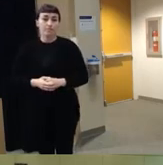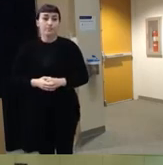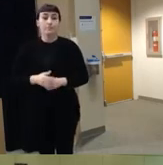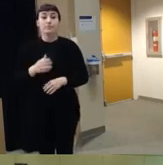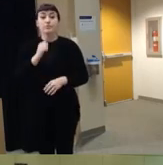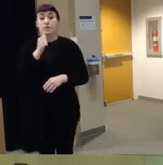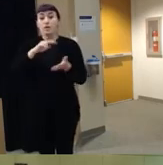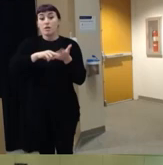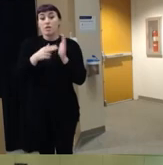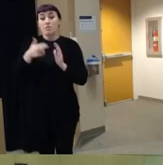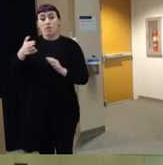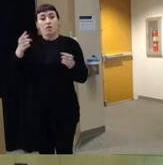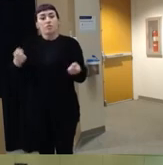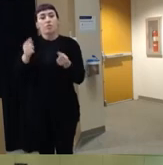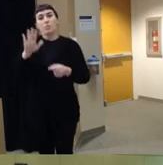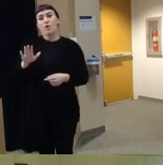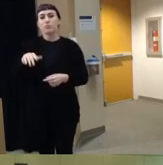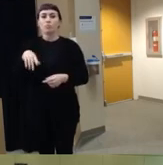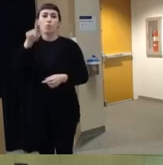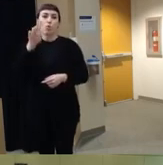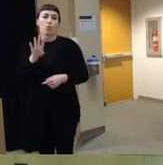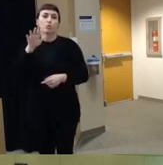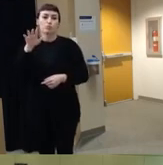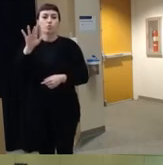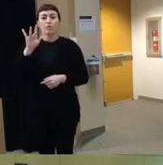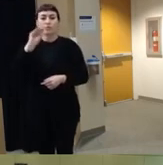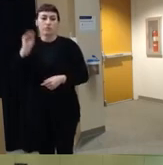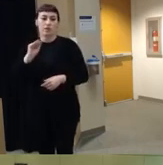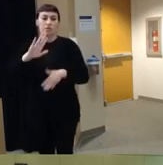injuries account for roughly a quarter of all firearm related deaths among children under